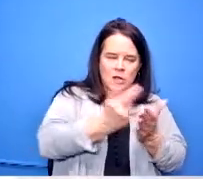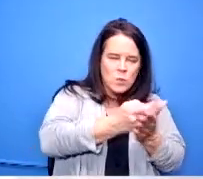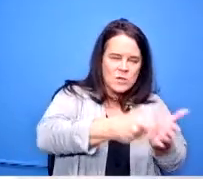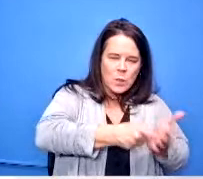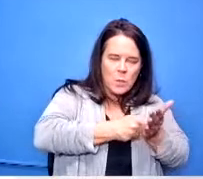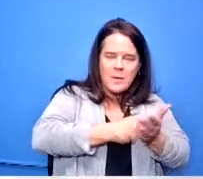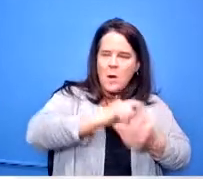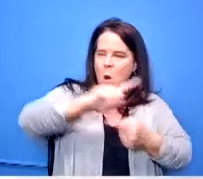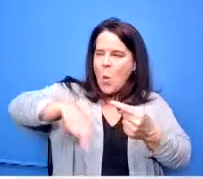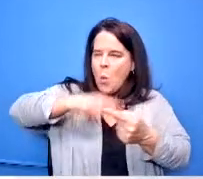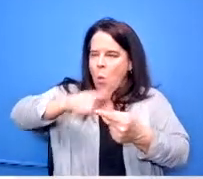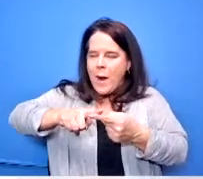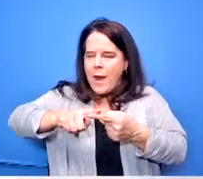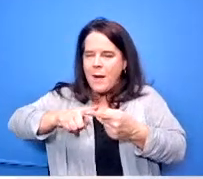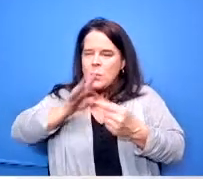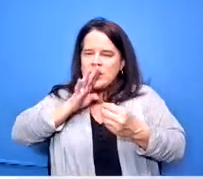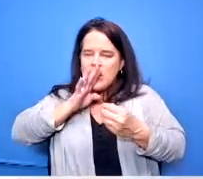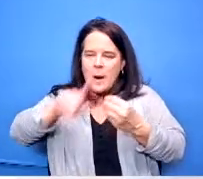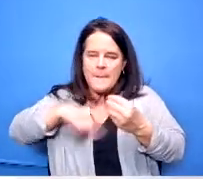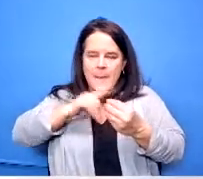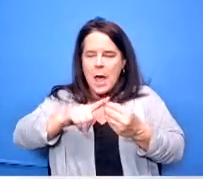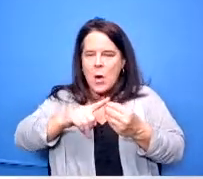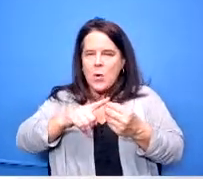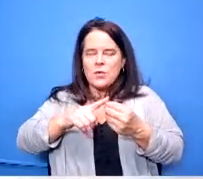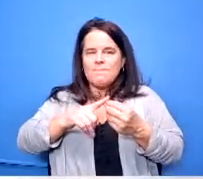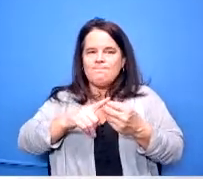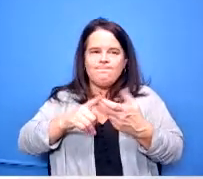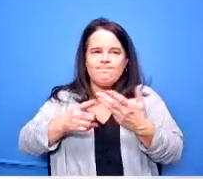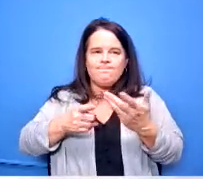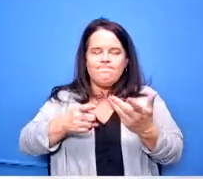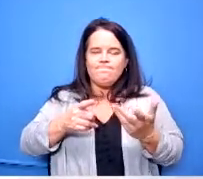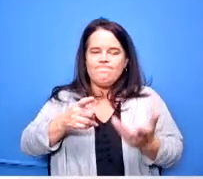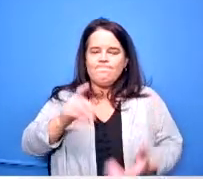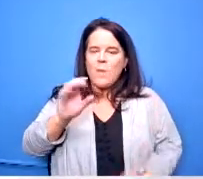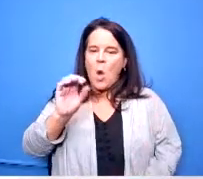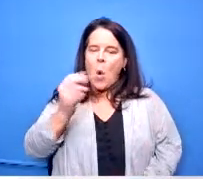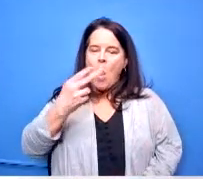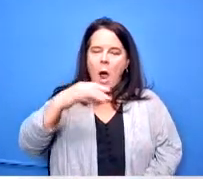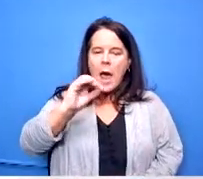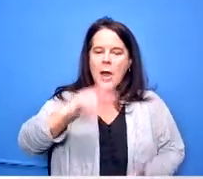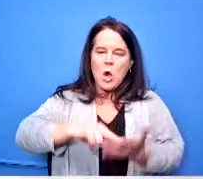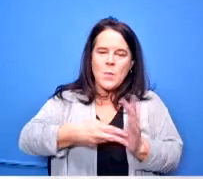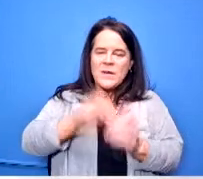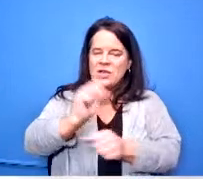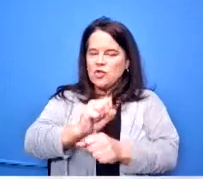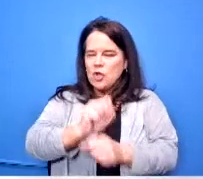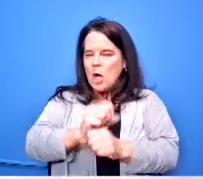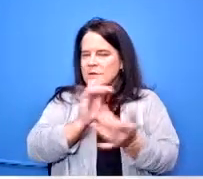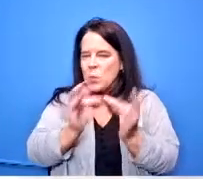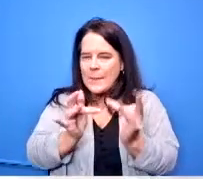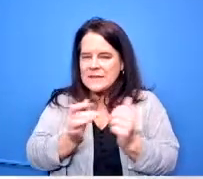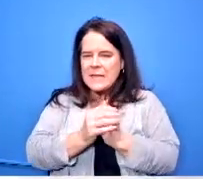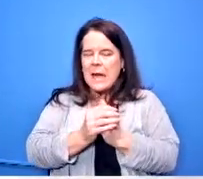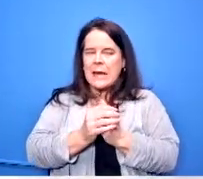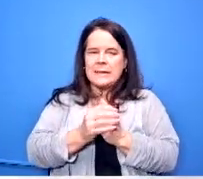talking about getting the kids on the ohio means job website to become familiar with that so that